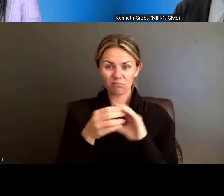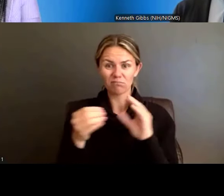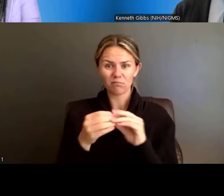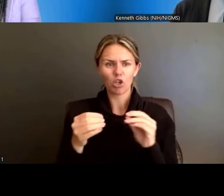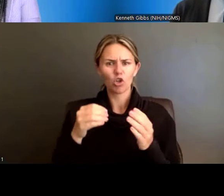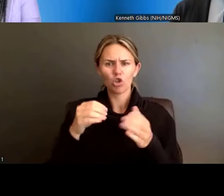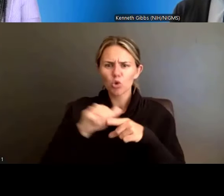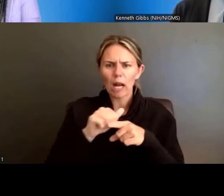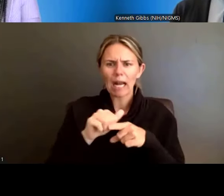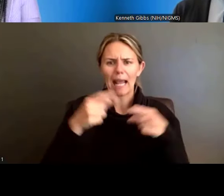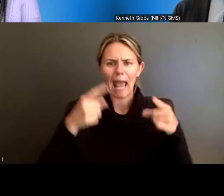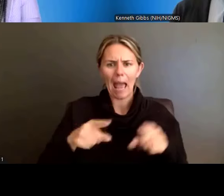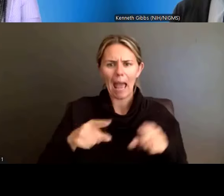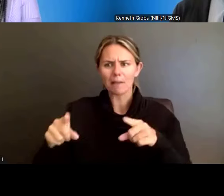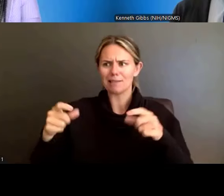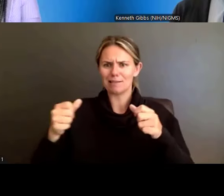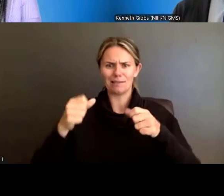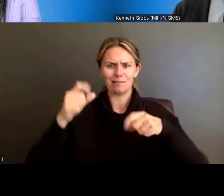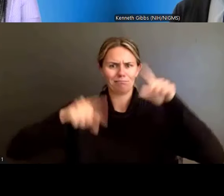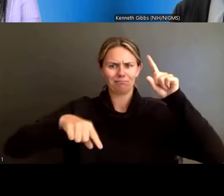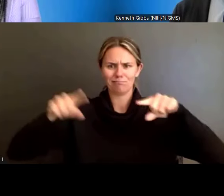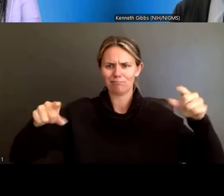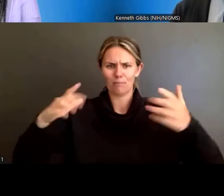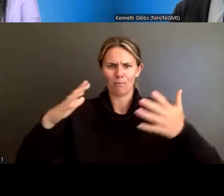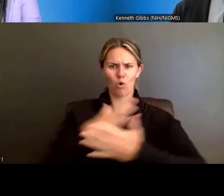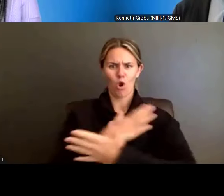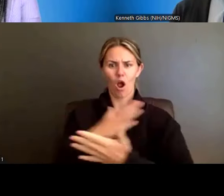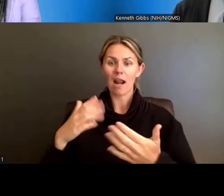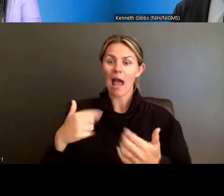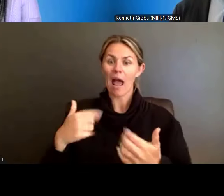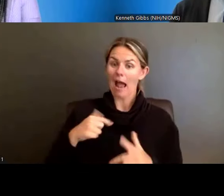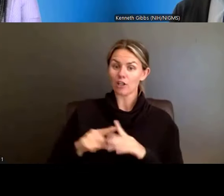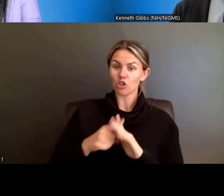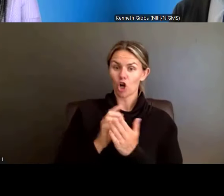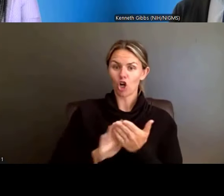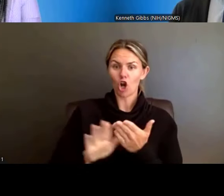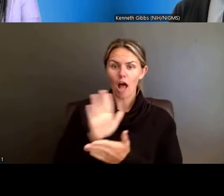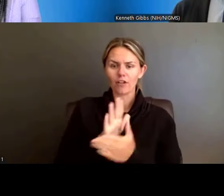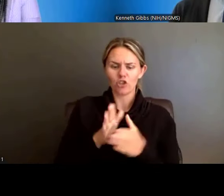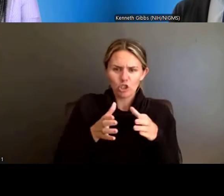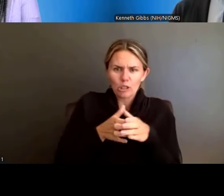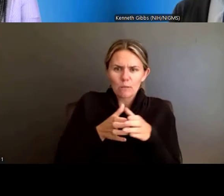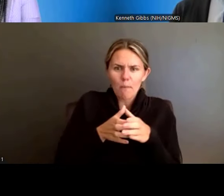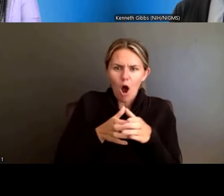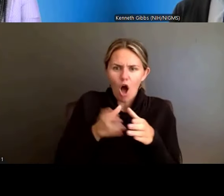as started college at a very, very small, historical black college. But it had a marked program.